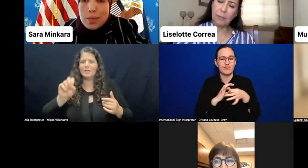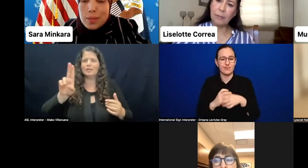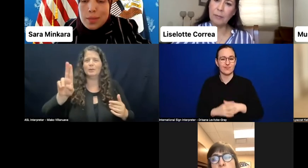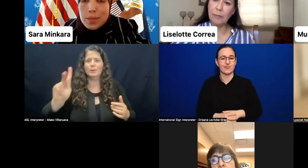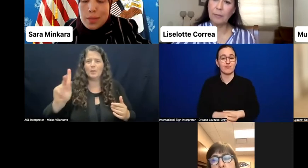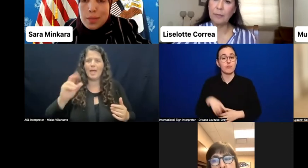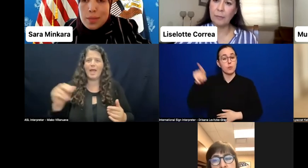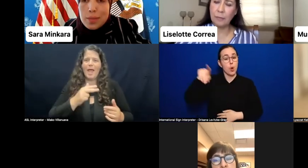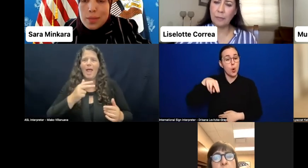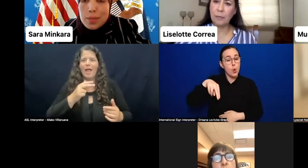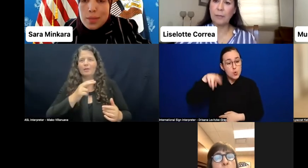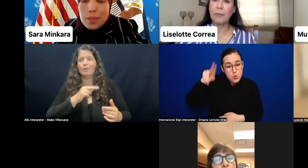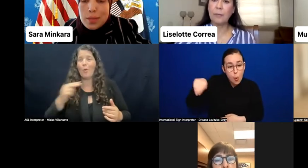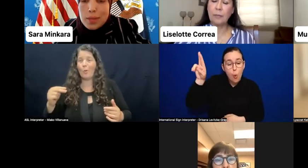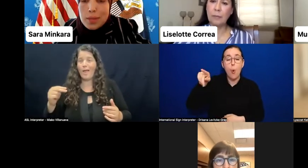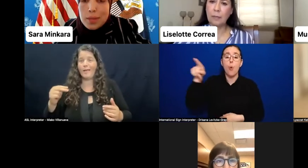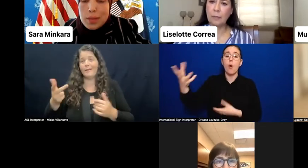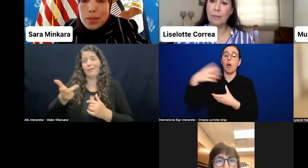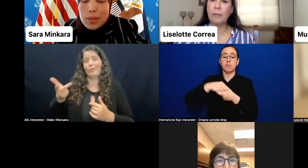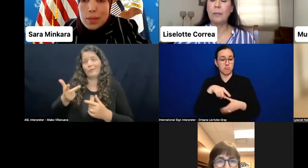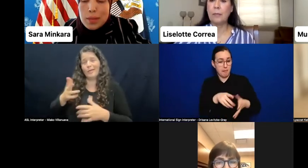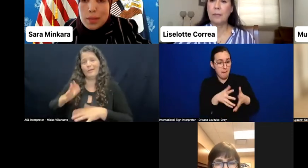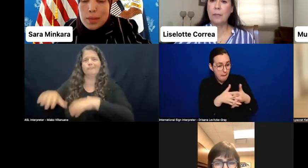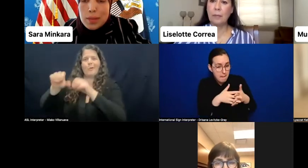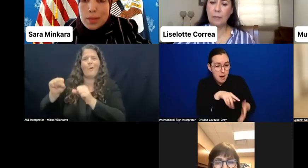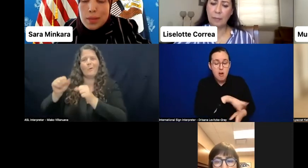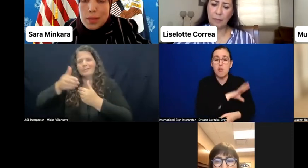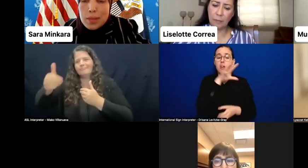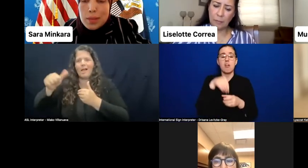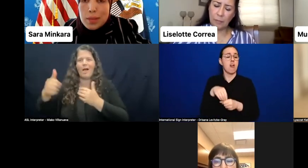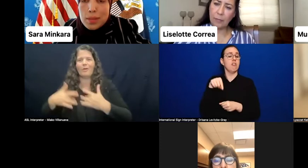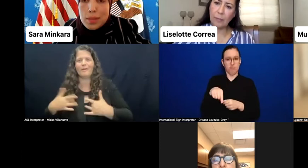under the summit's Promoting Respect for Human Rights theme.